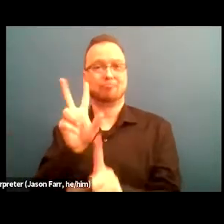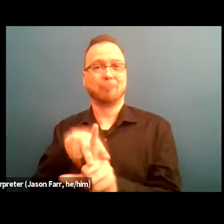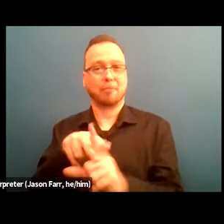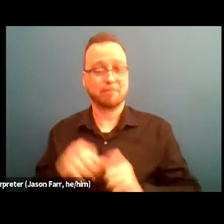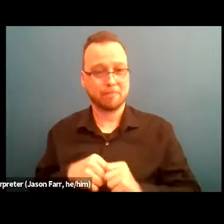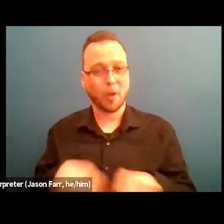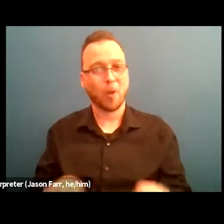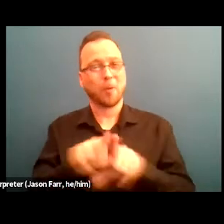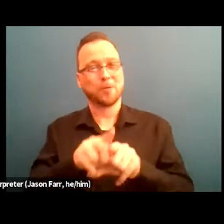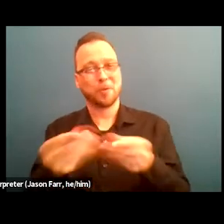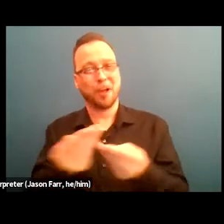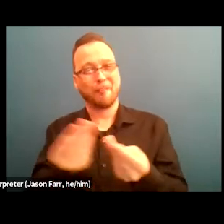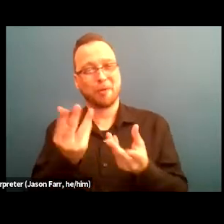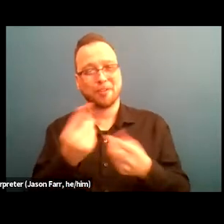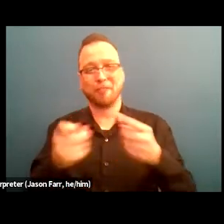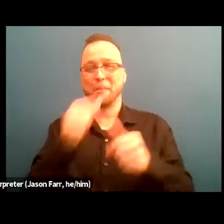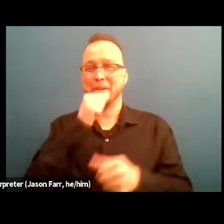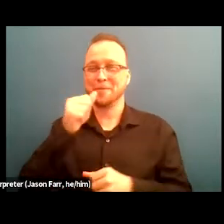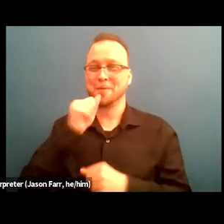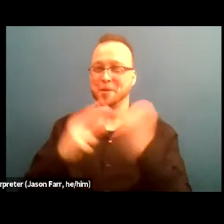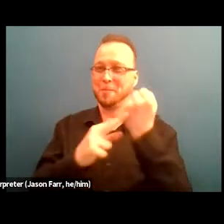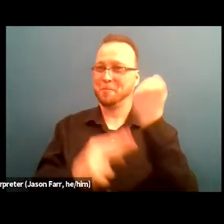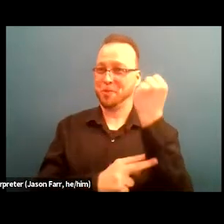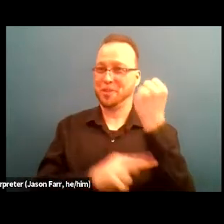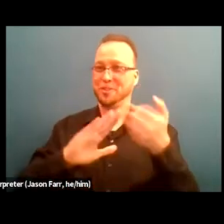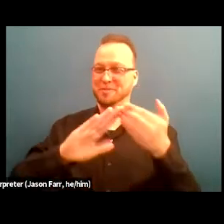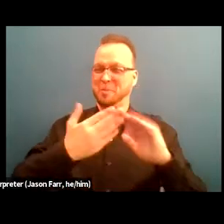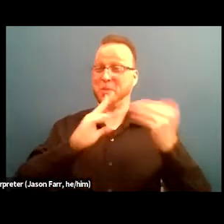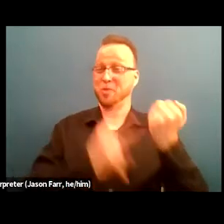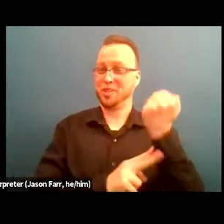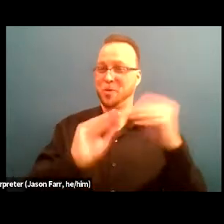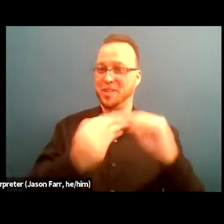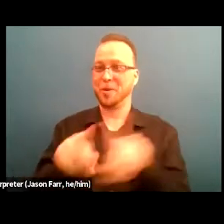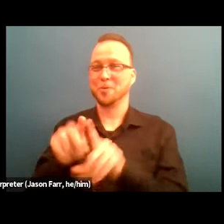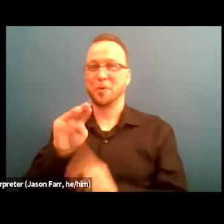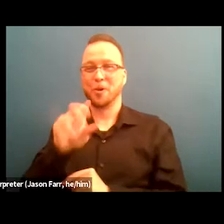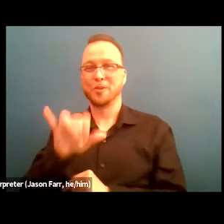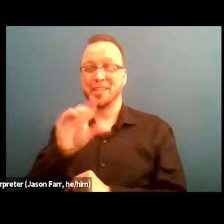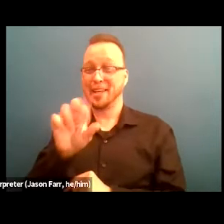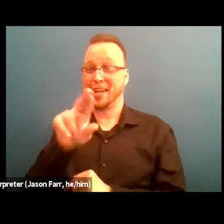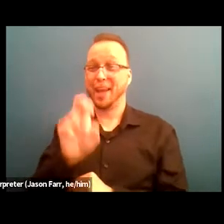Bridges Incorporated, as well as Mercy Care health plan and how they uplift and rely on guidance from folks with lived experience of homelessness